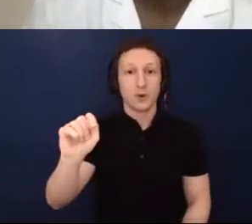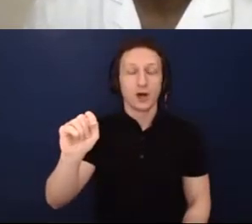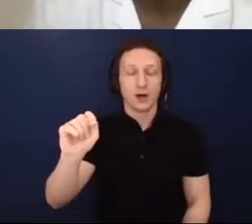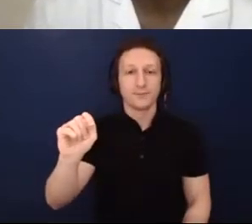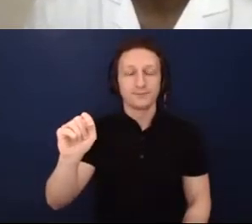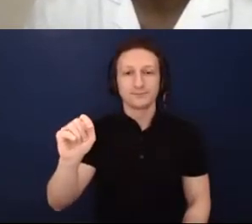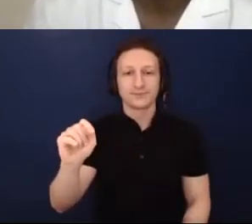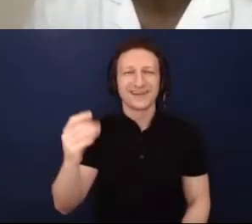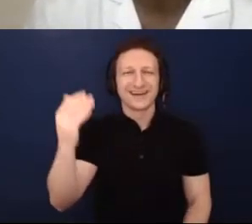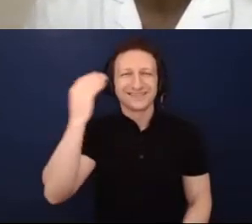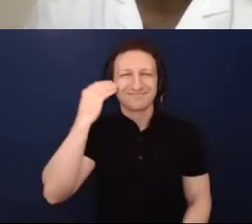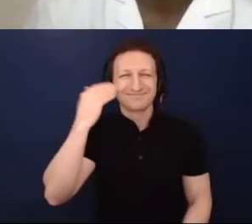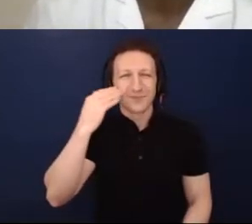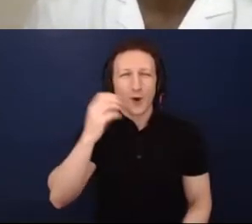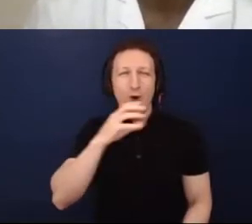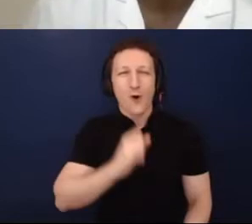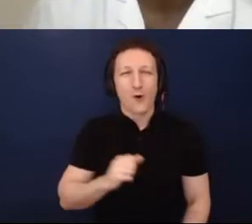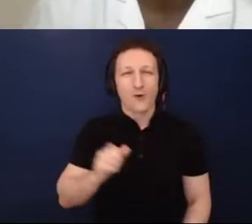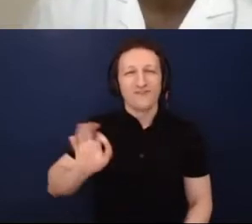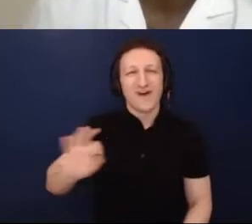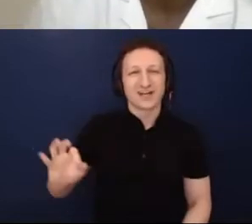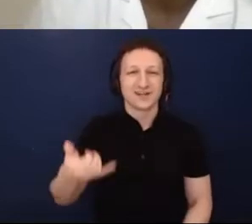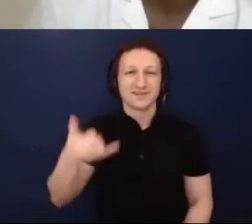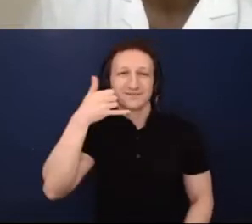charity model earlier, I think Judy. And it's going to be a kind of